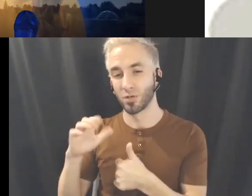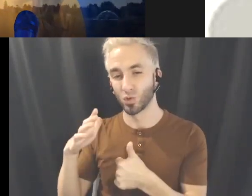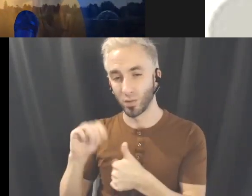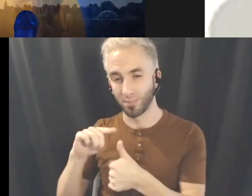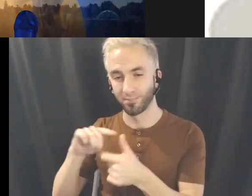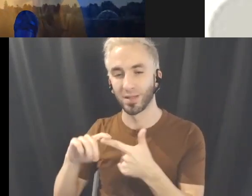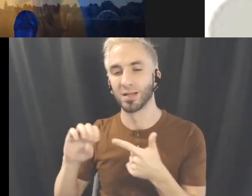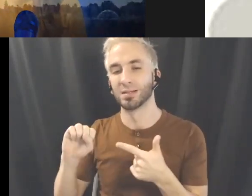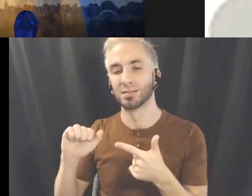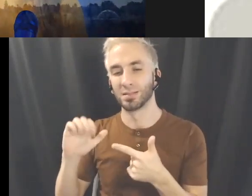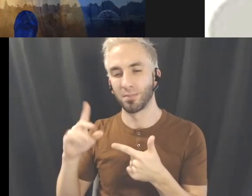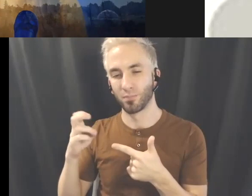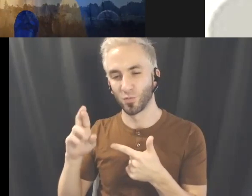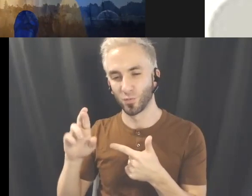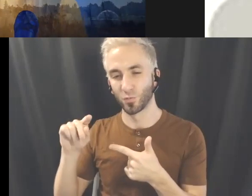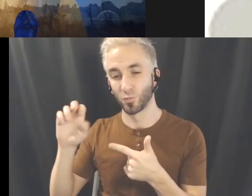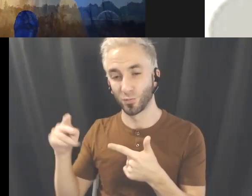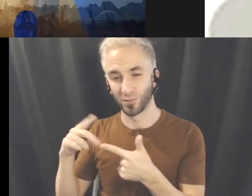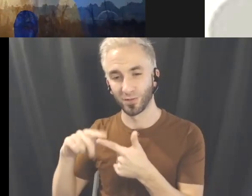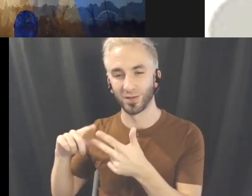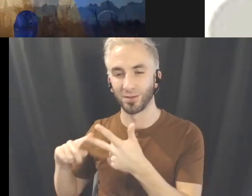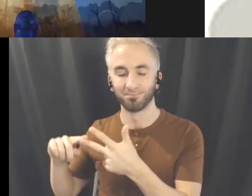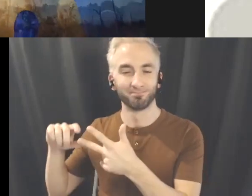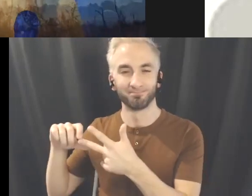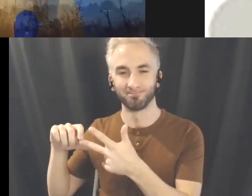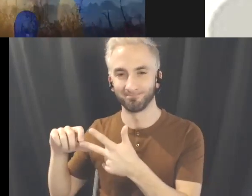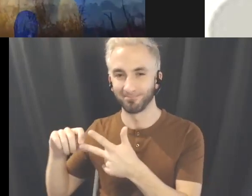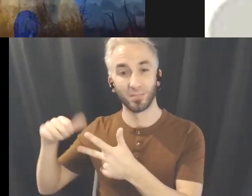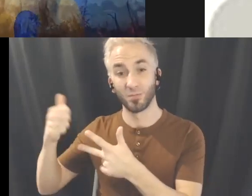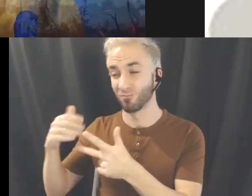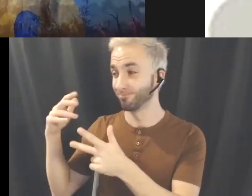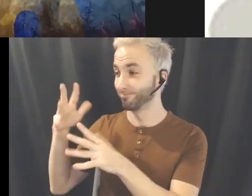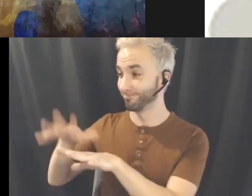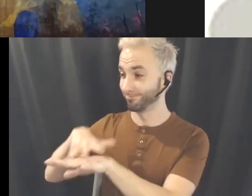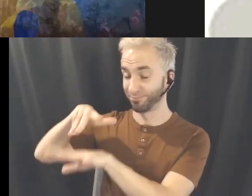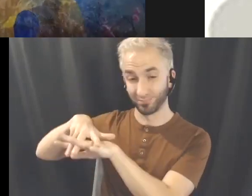nations also colonially known as Vancouver BC.